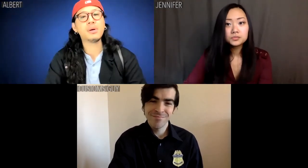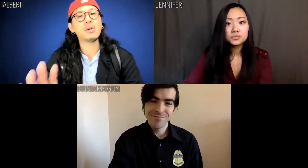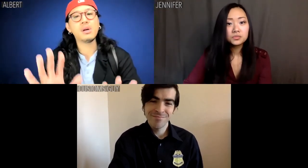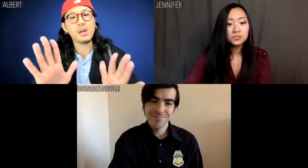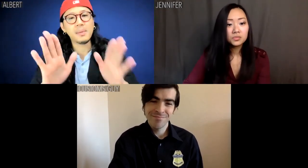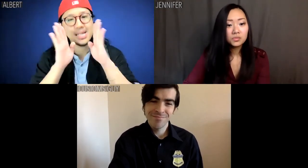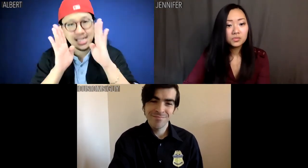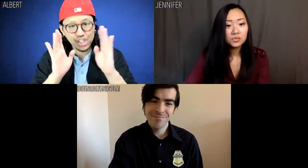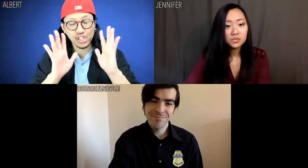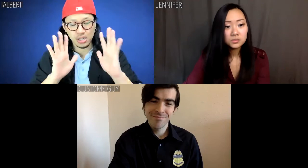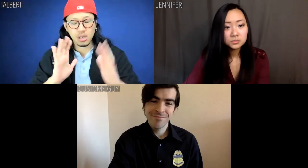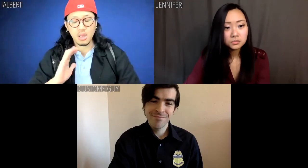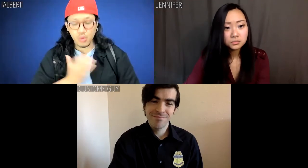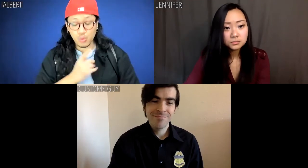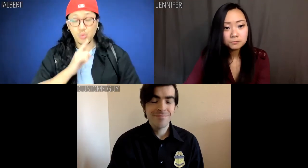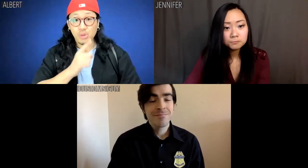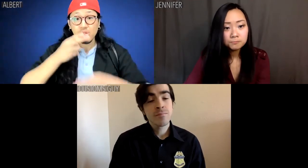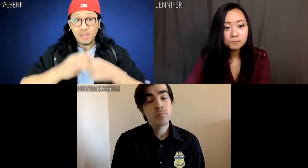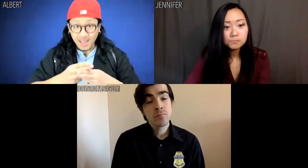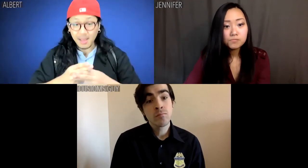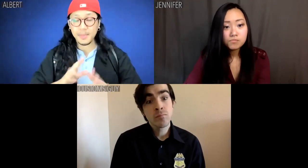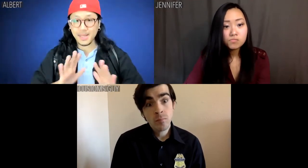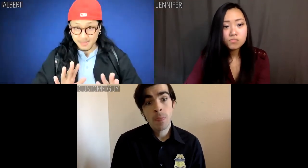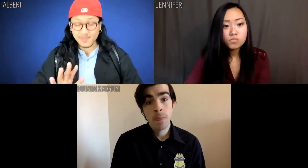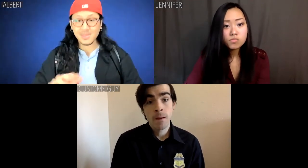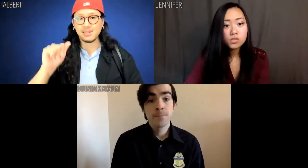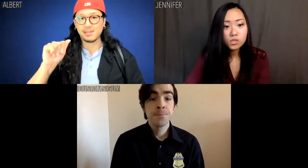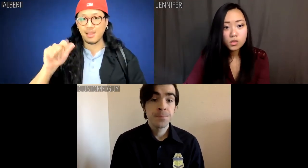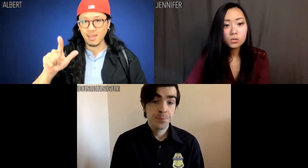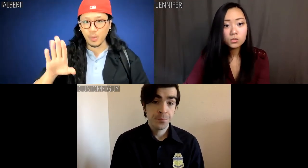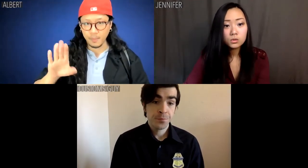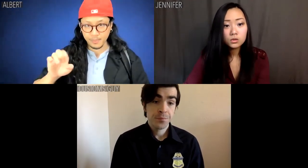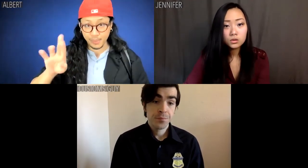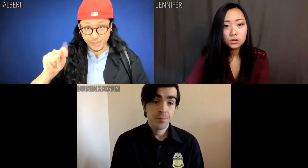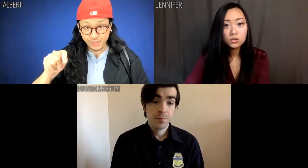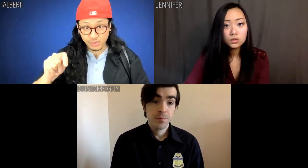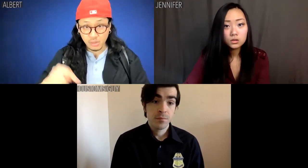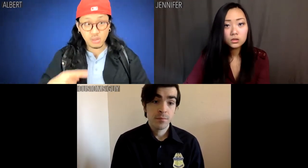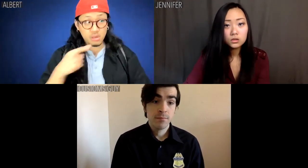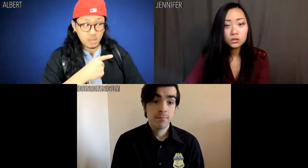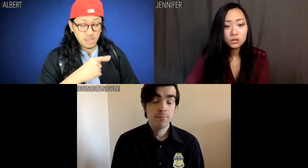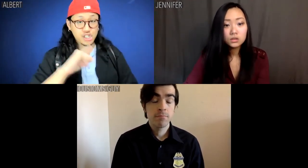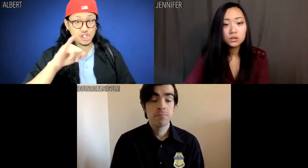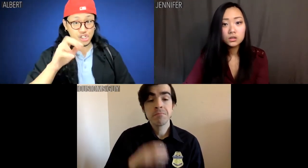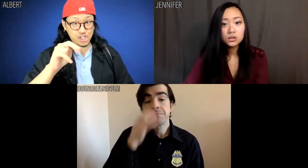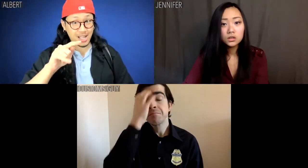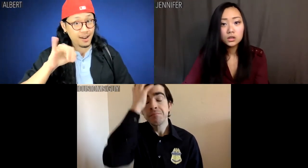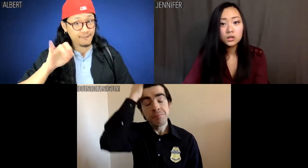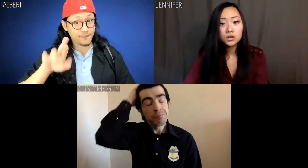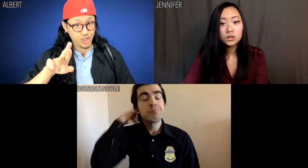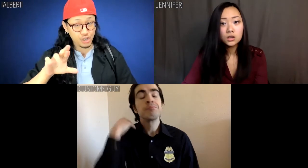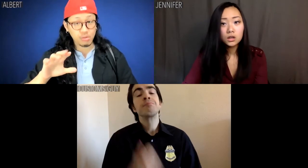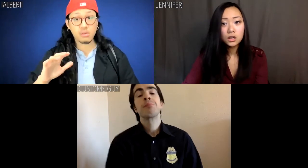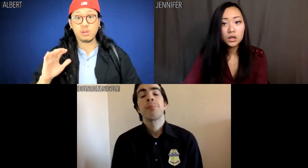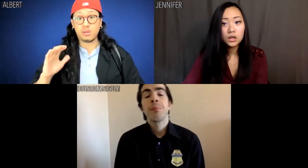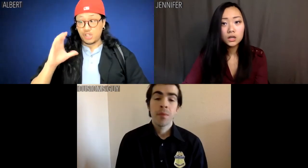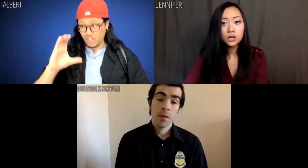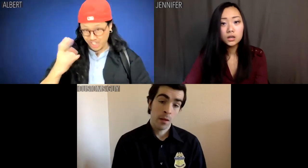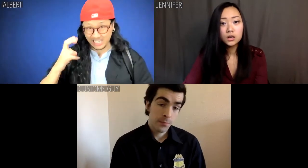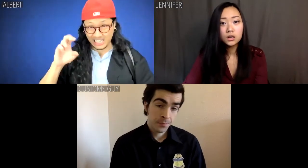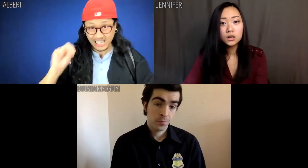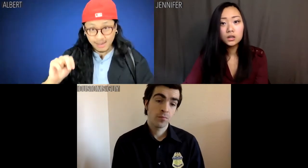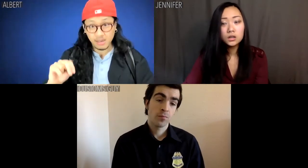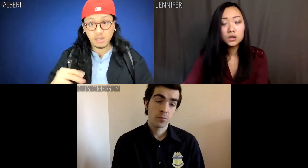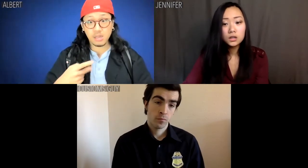Albert: Look, our real names are Albert and Jennifer Chen.